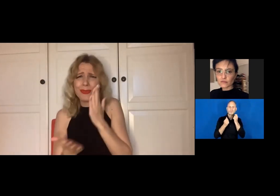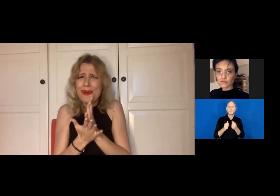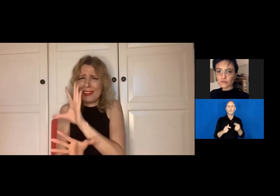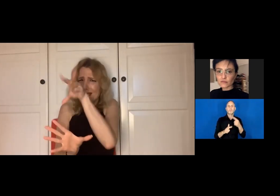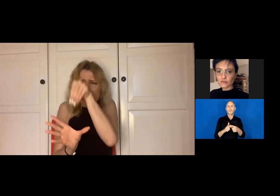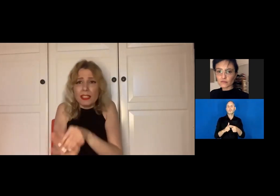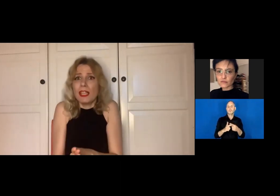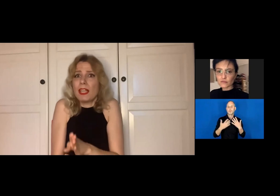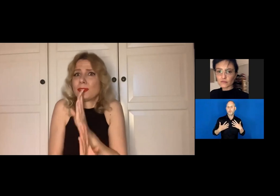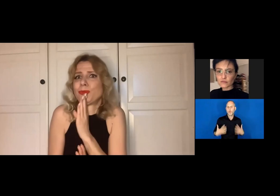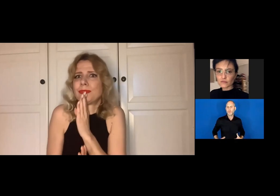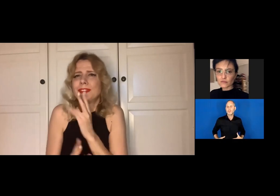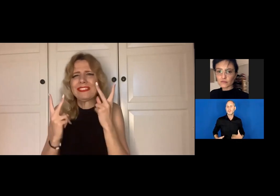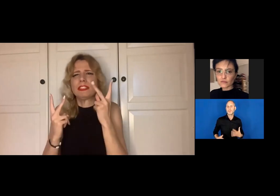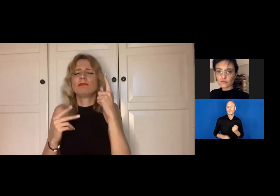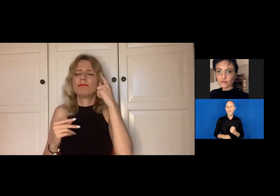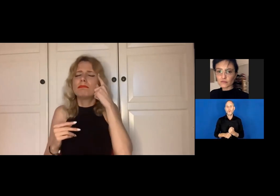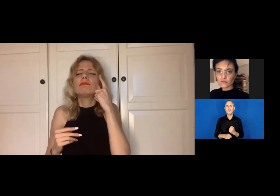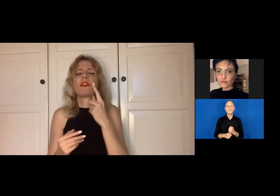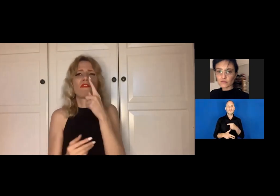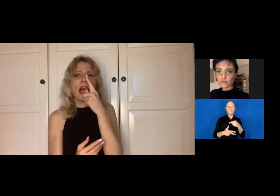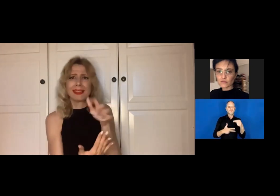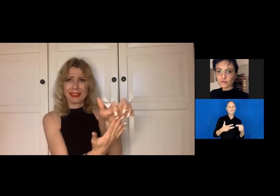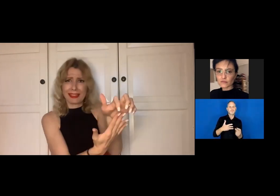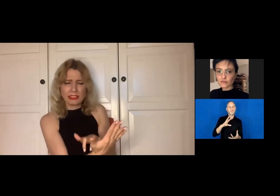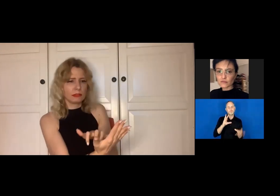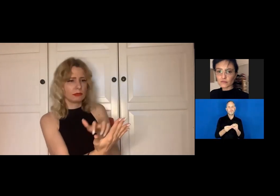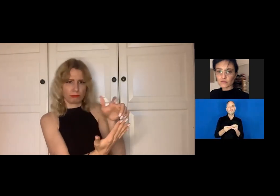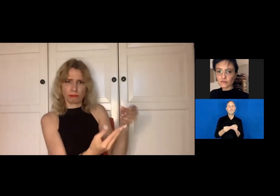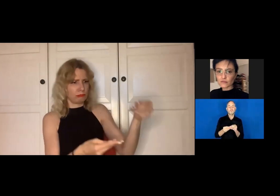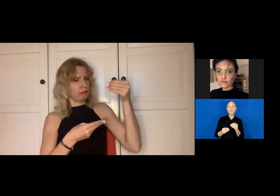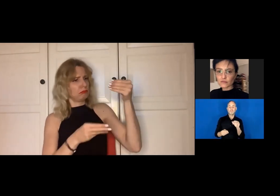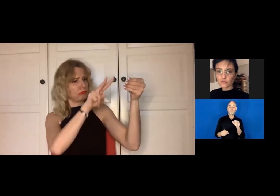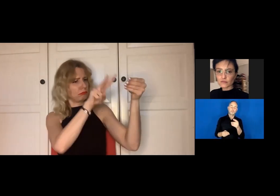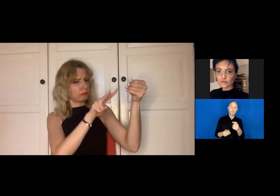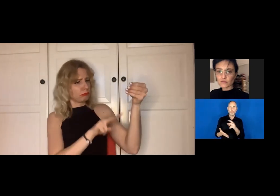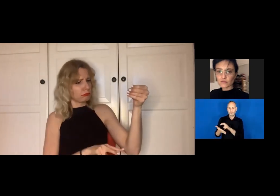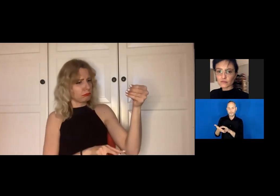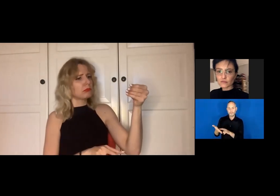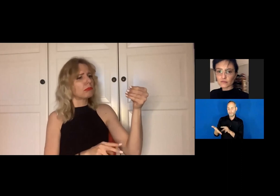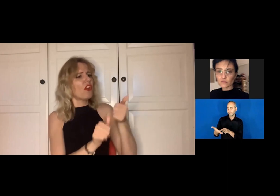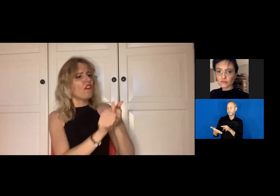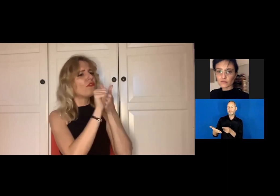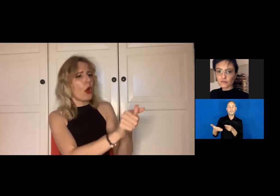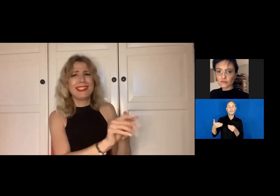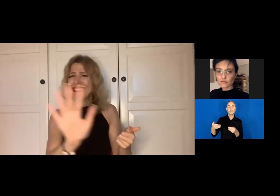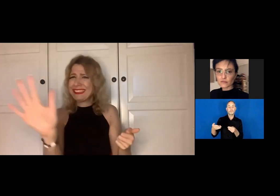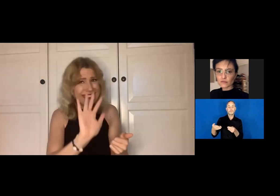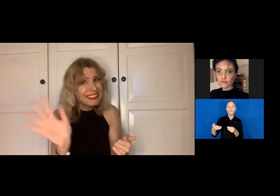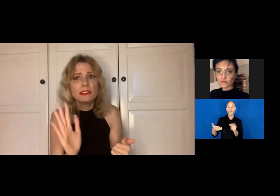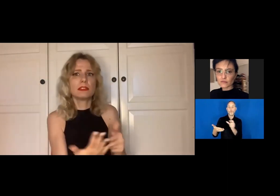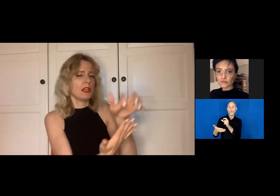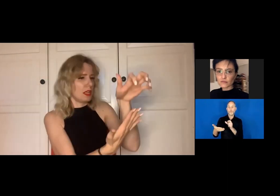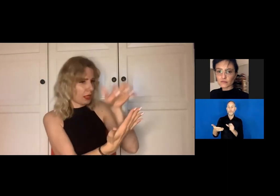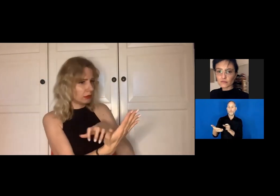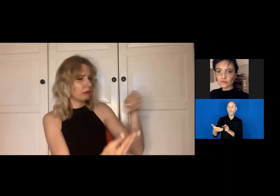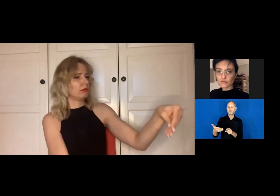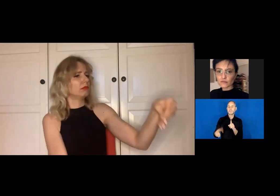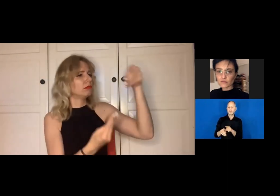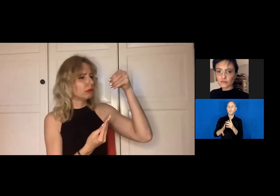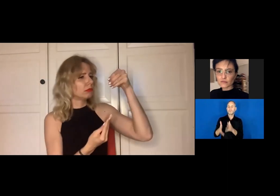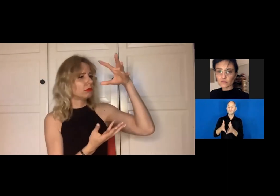However, if you want to attract a Deaf audience, you do not want to follow the original script.